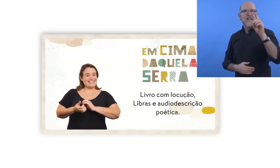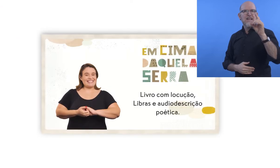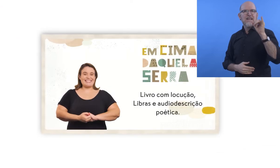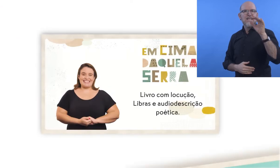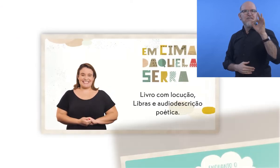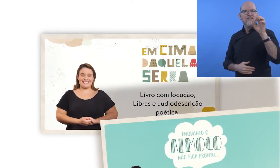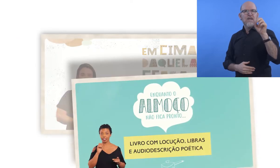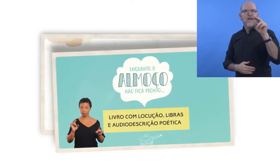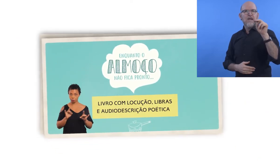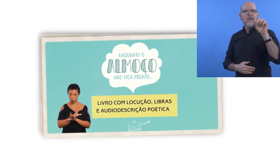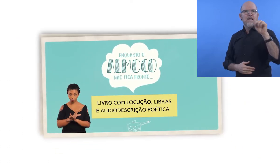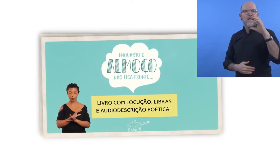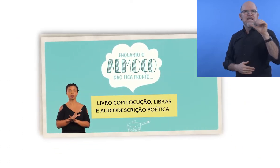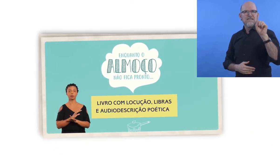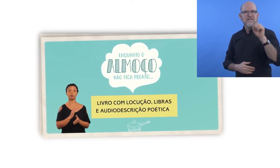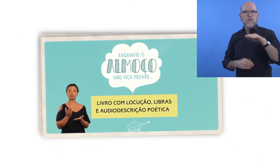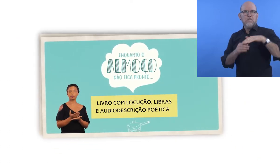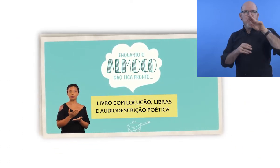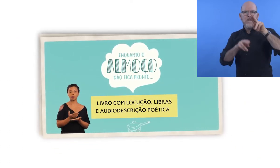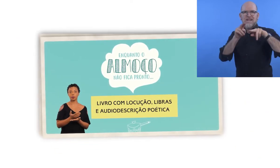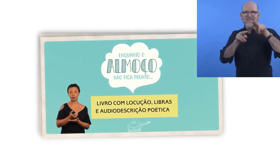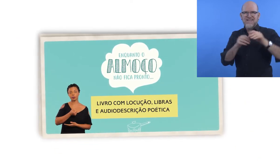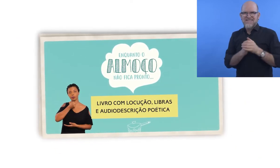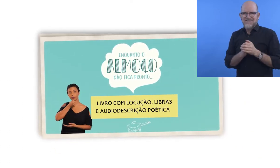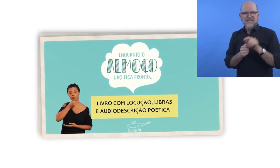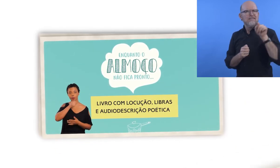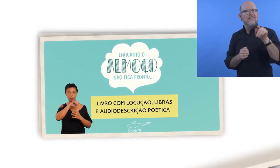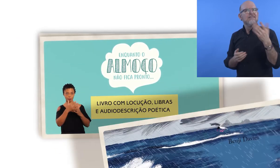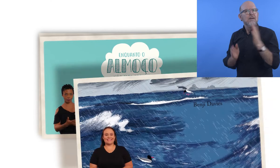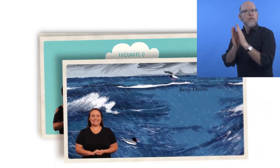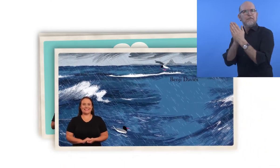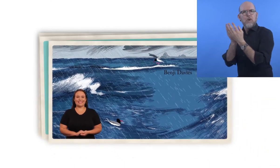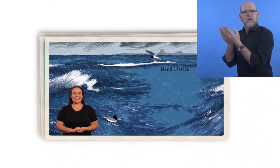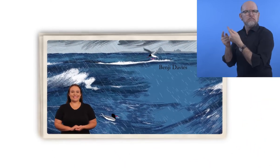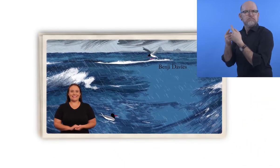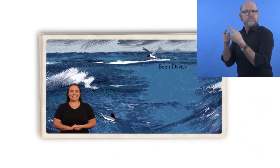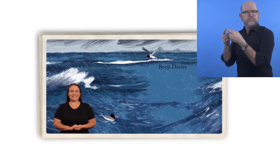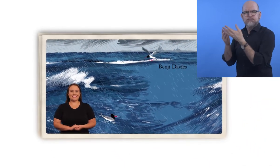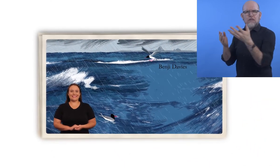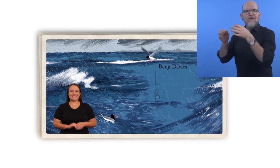Mais Diferenças has developed "Livros em múltiplos formatos acessíveis",